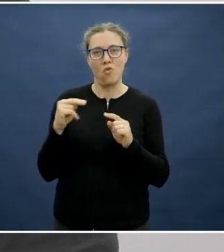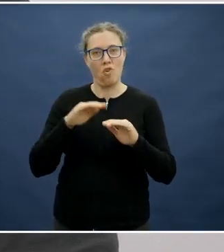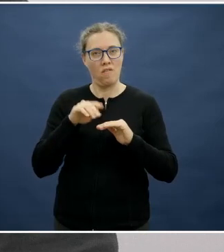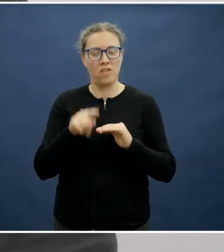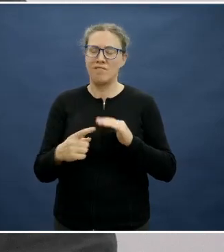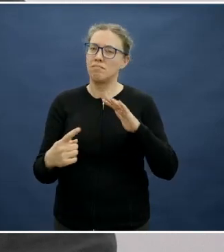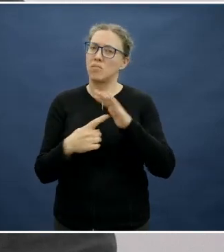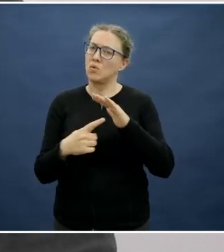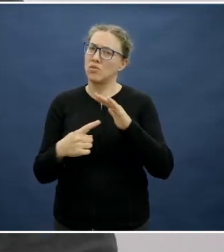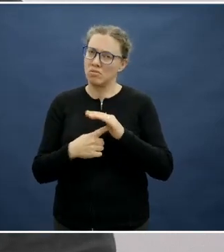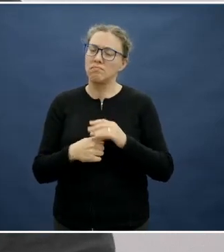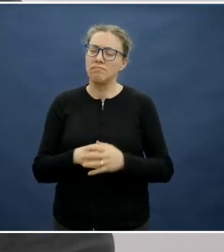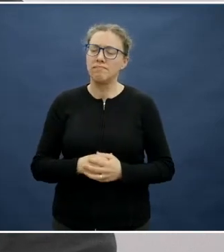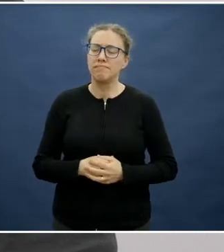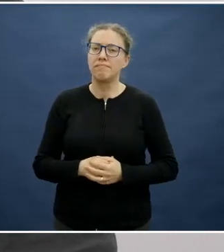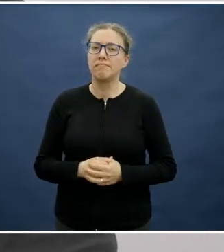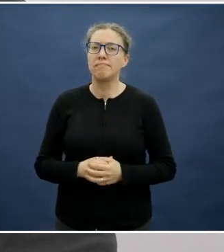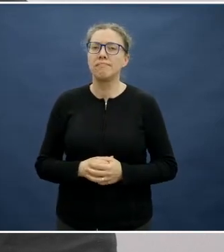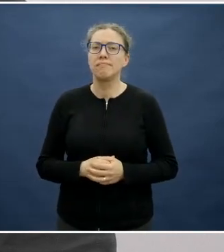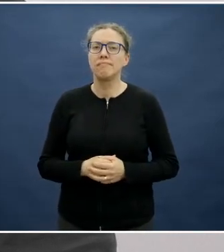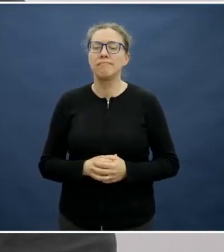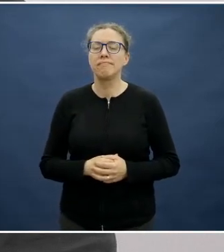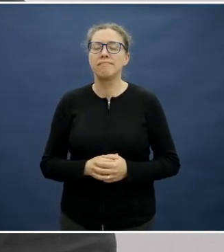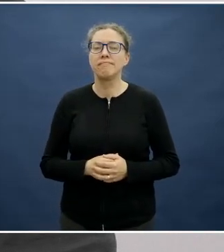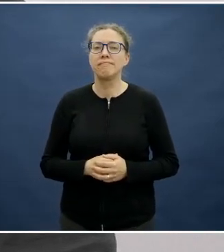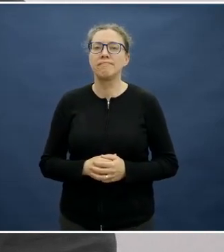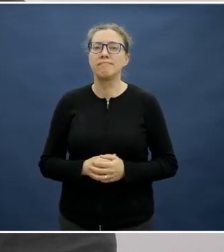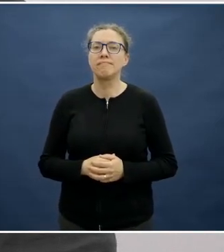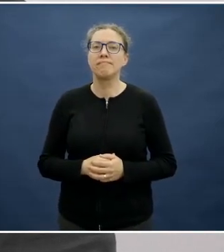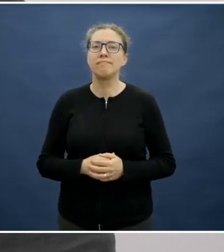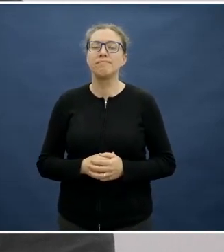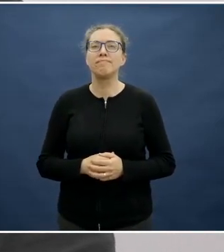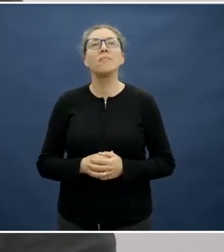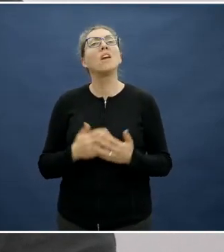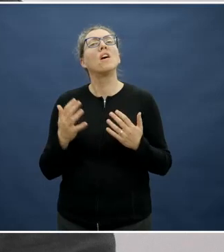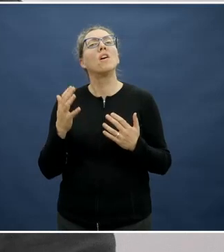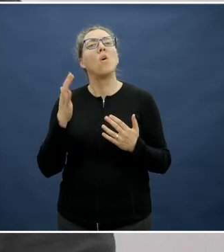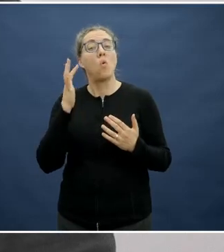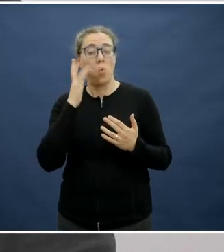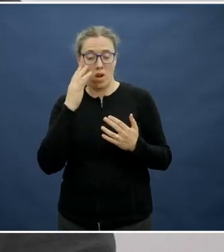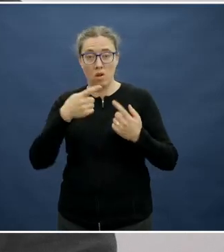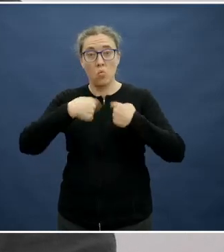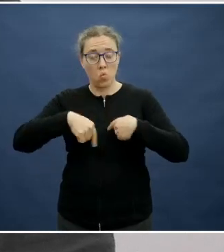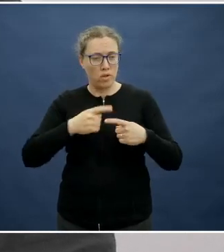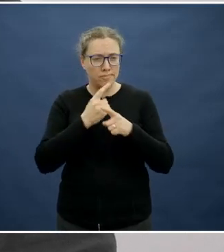I think, at the end of the day, when we speak to adults about improving their nutrition